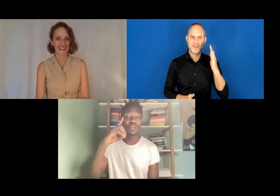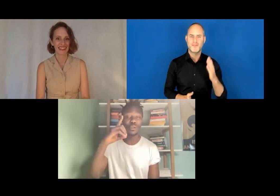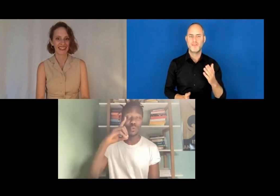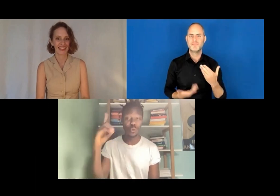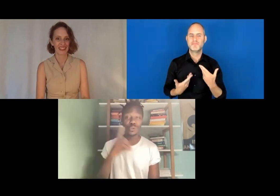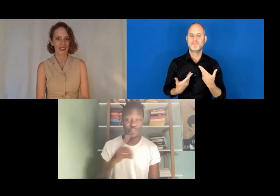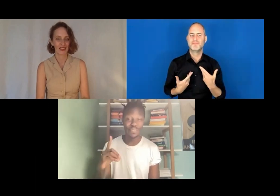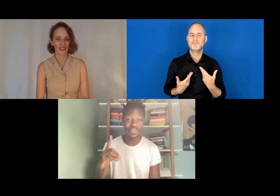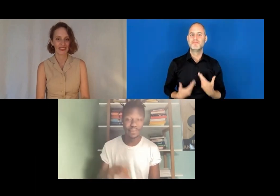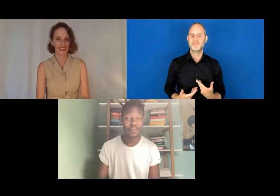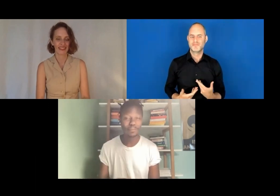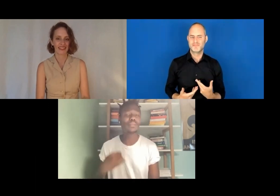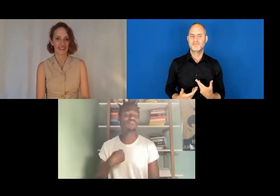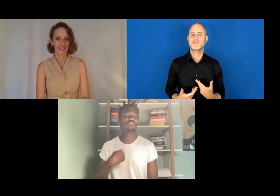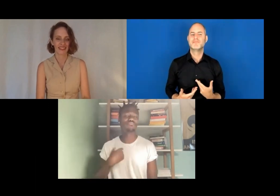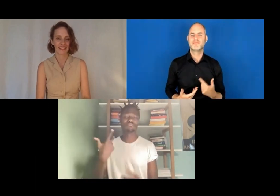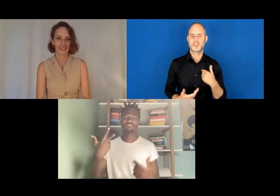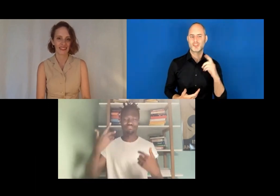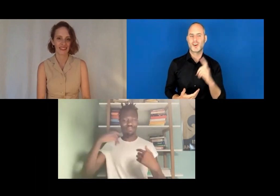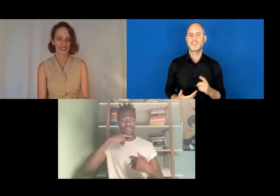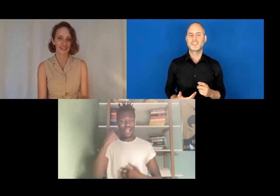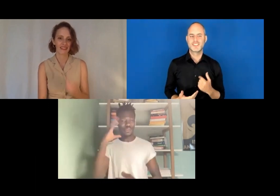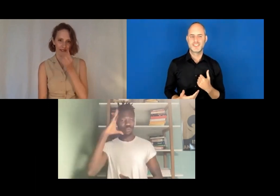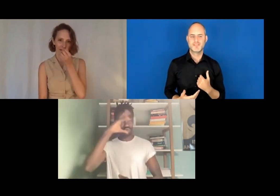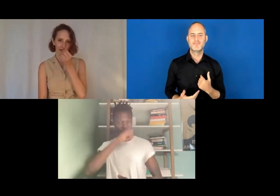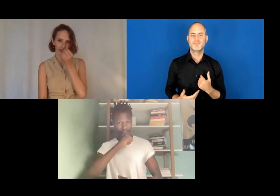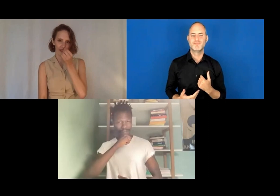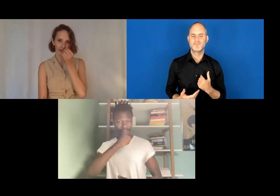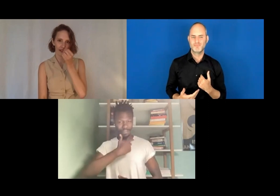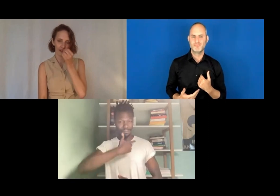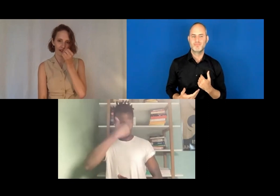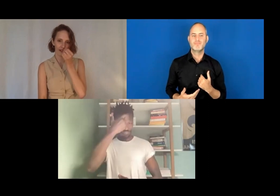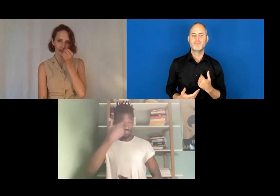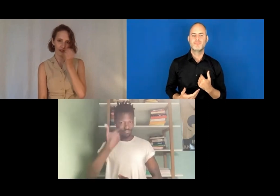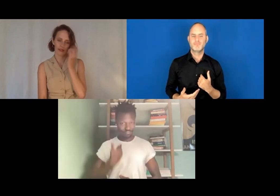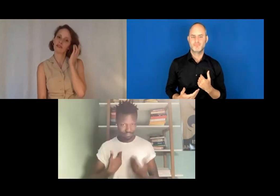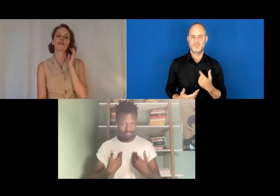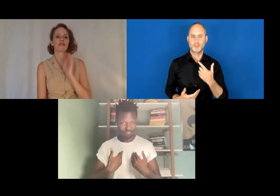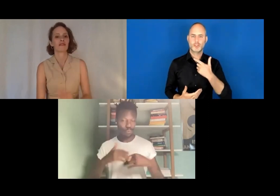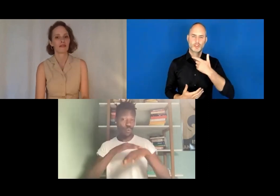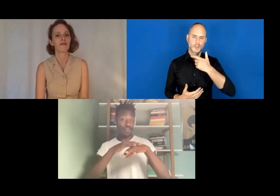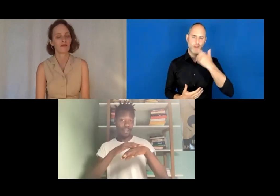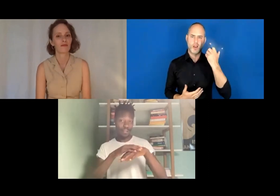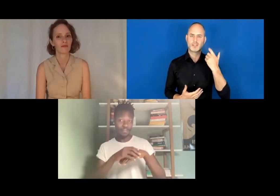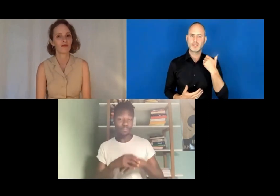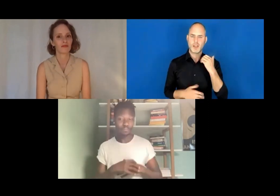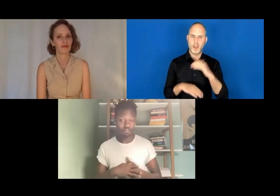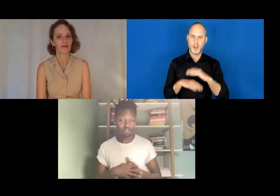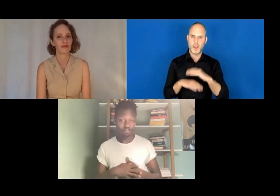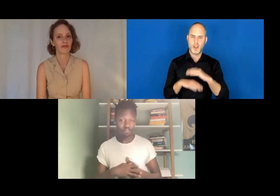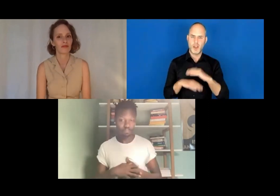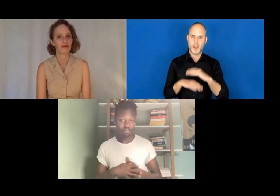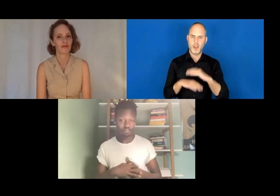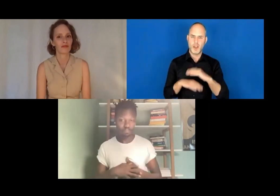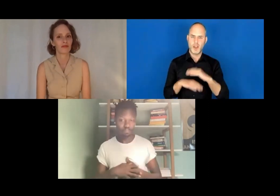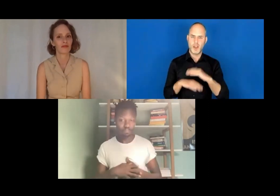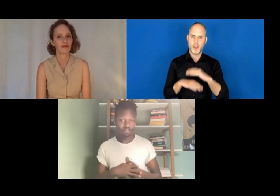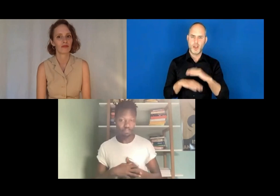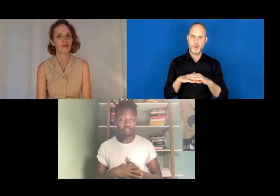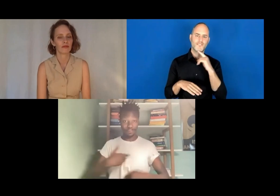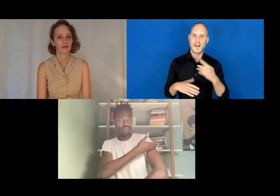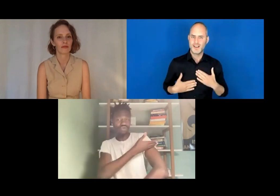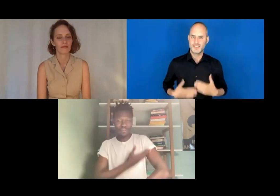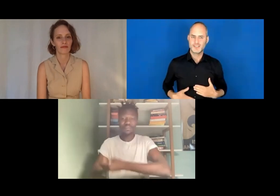Dodzi Dougban: Hello everyone. My name is Dodzi Dougban. I am a person of colour.